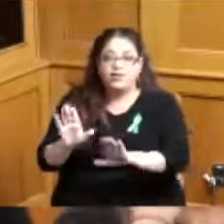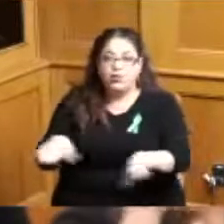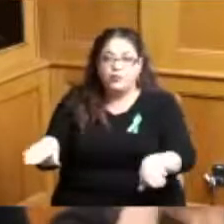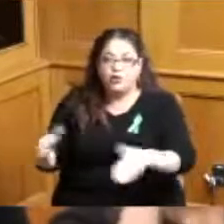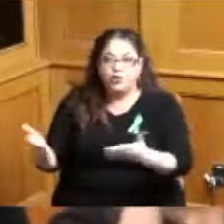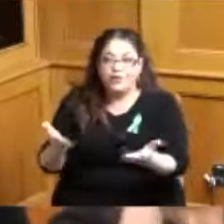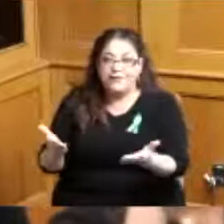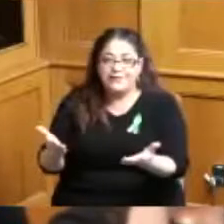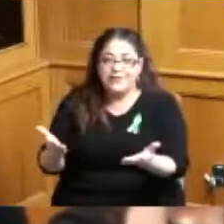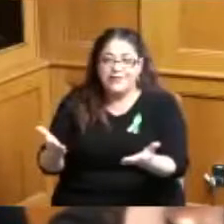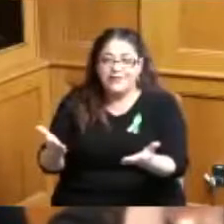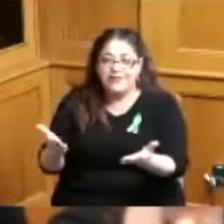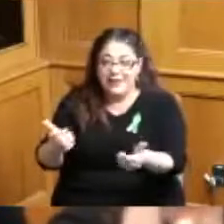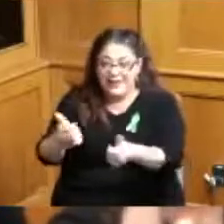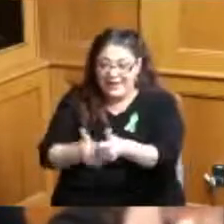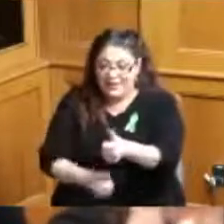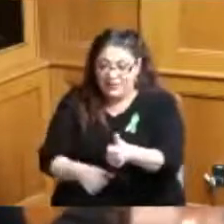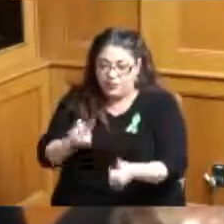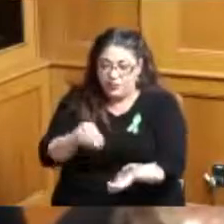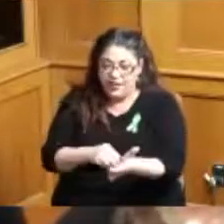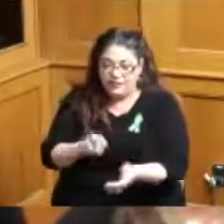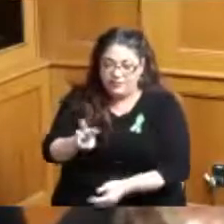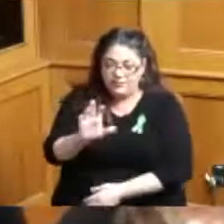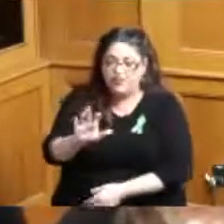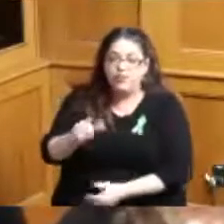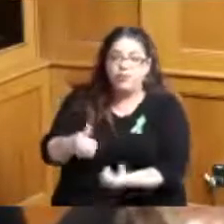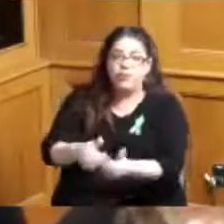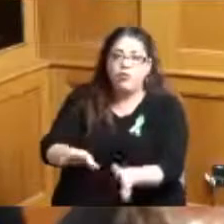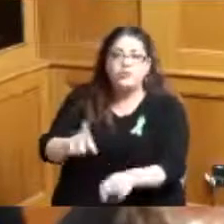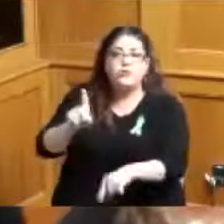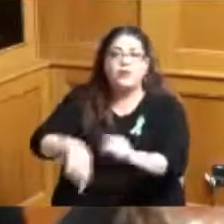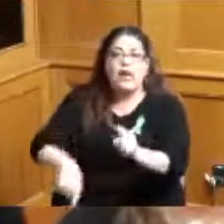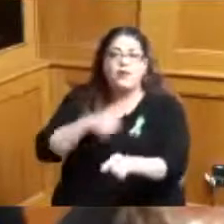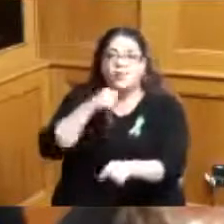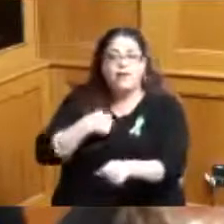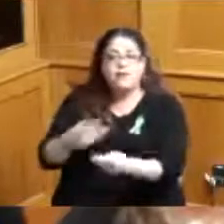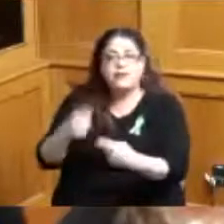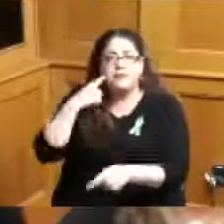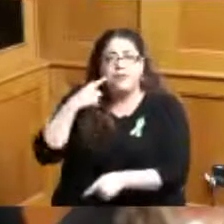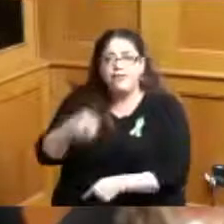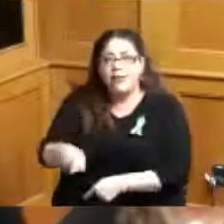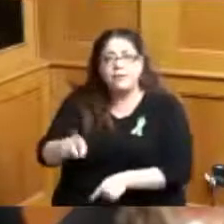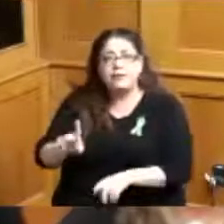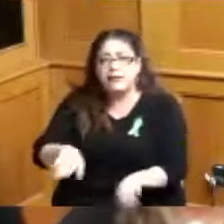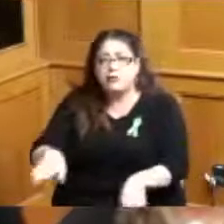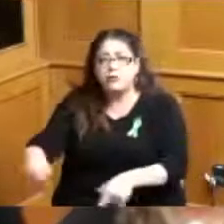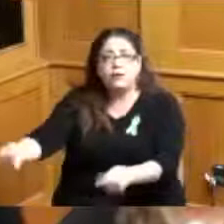pandemic and now they're gone we have to create a pipeline to bring new people into child care